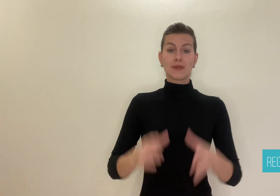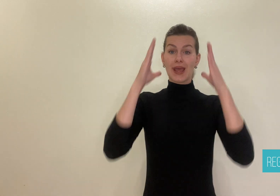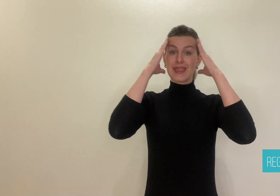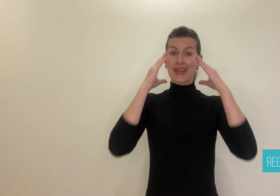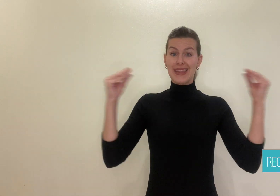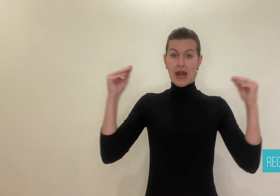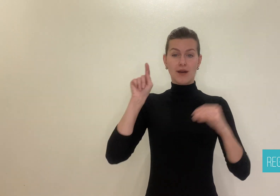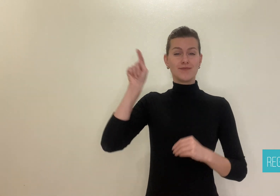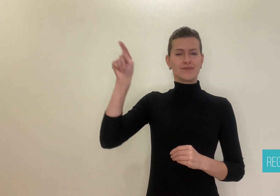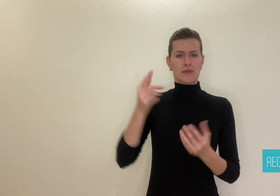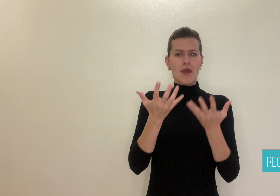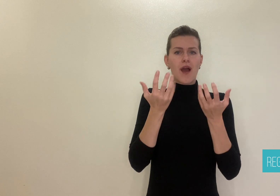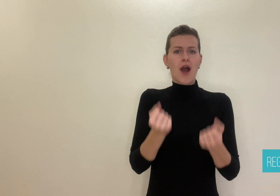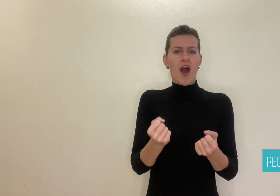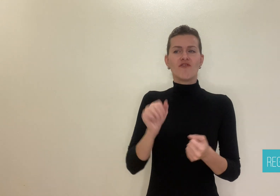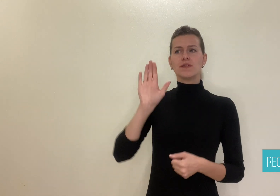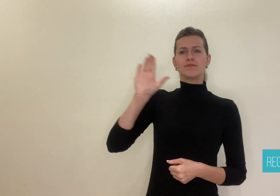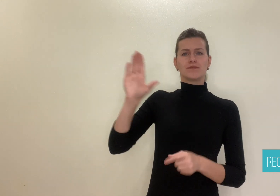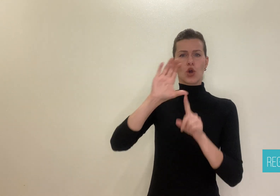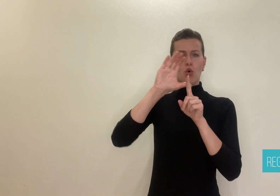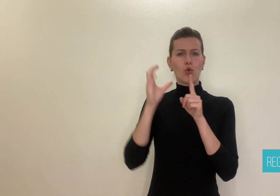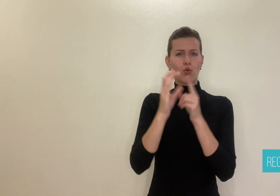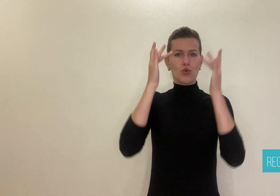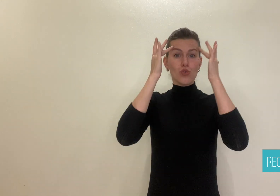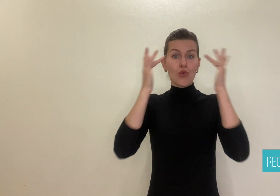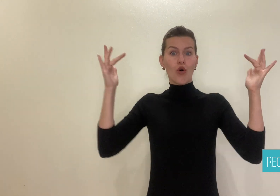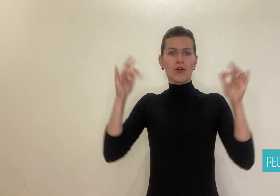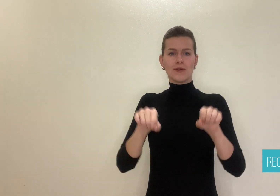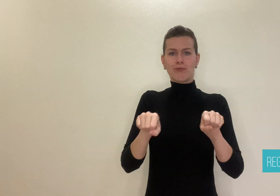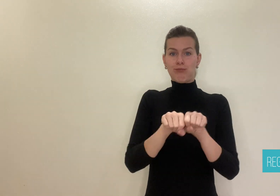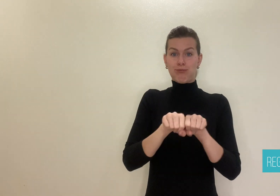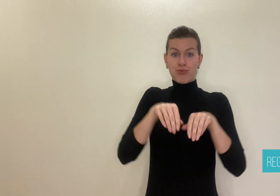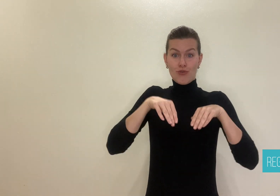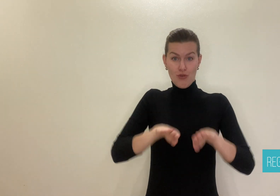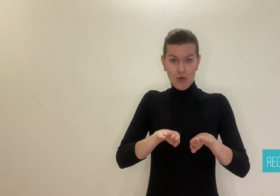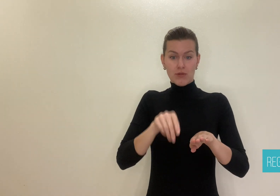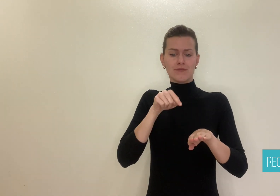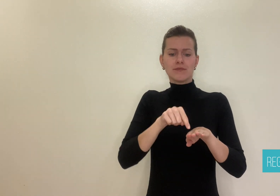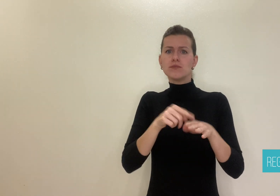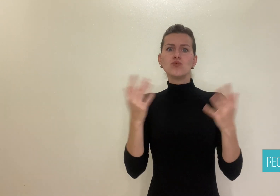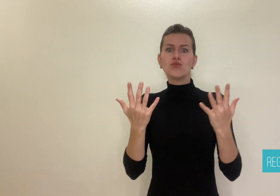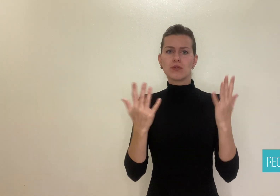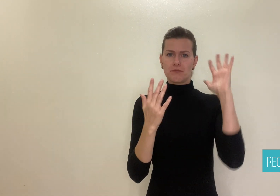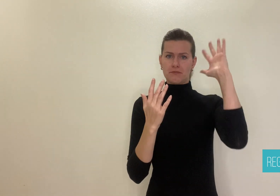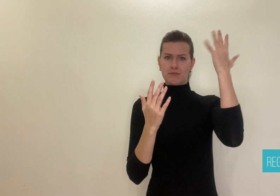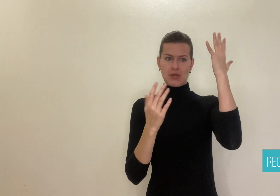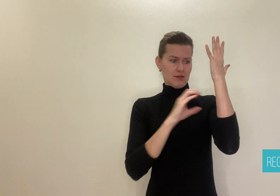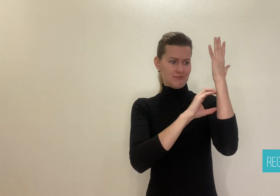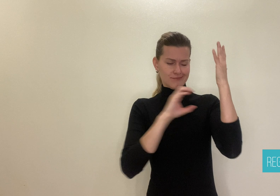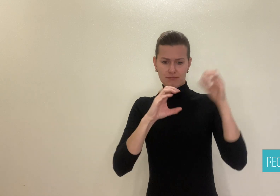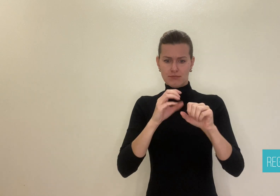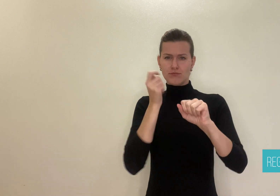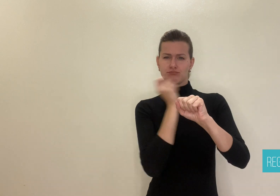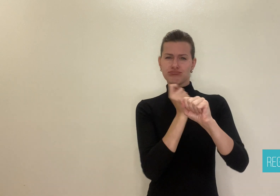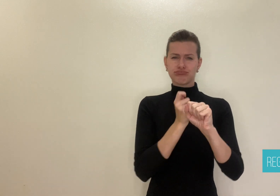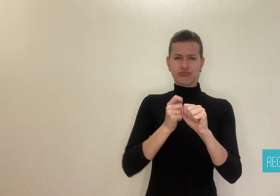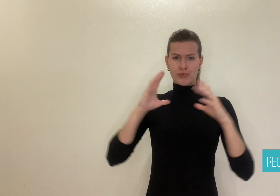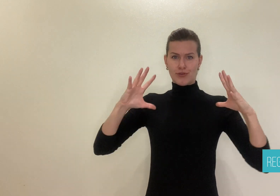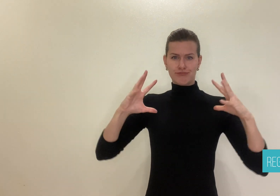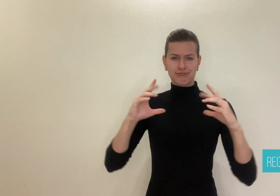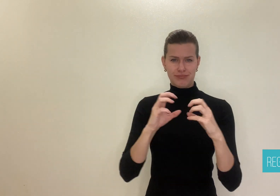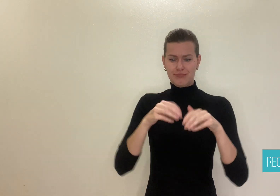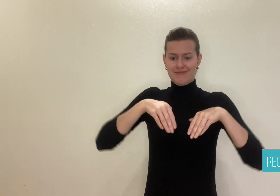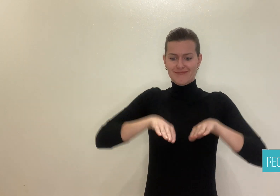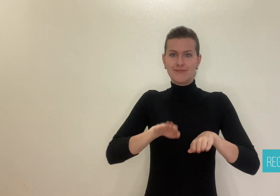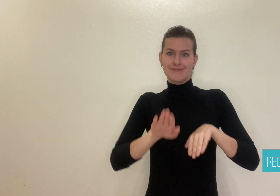In the Netherlands there is such a national shoe -